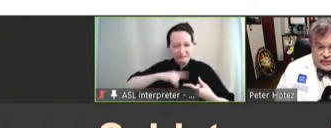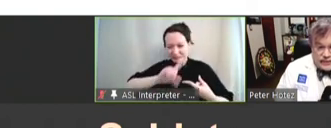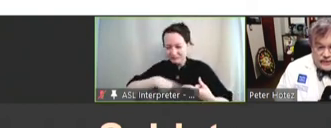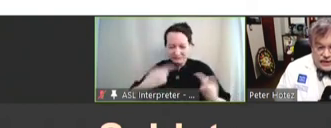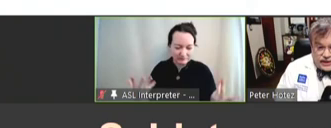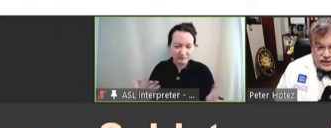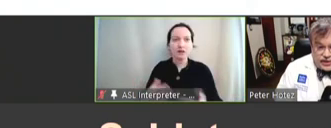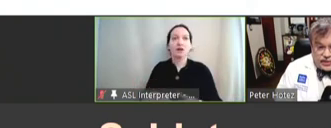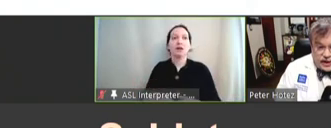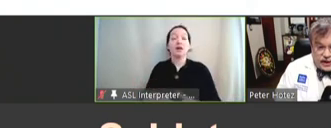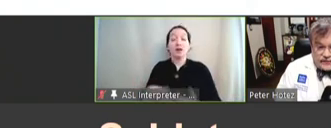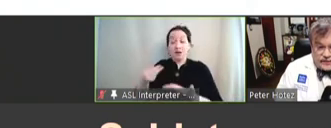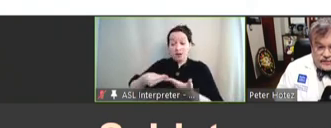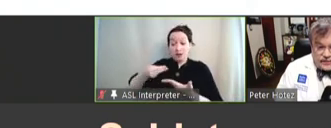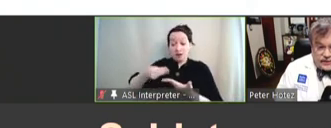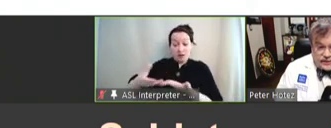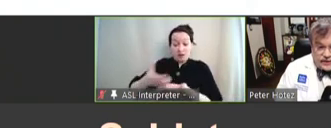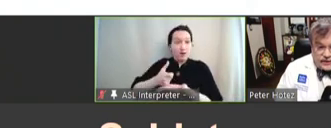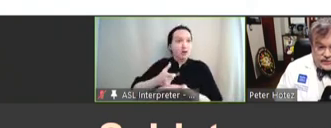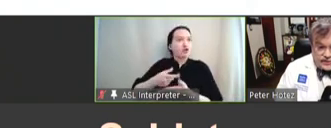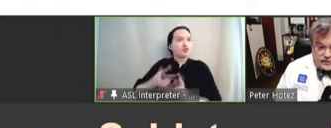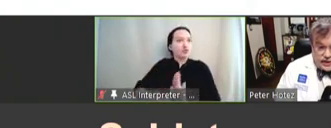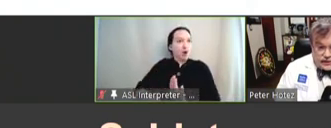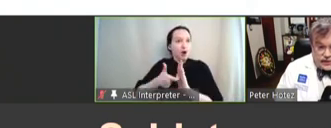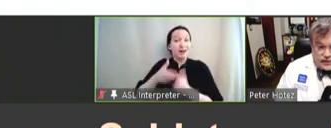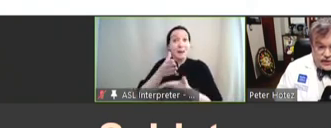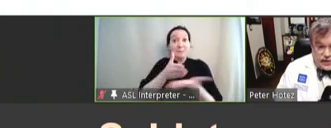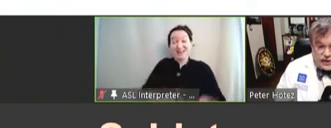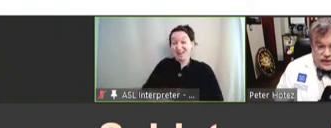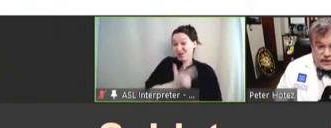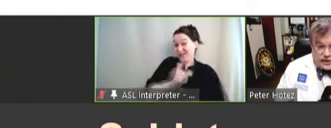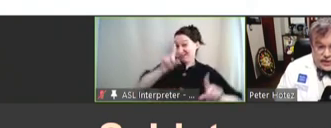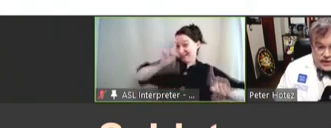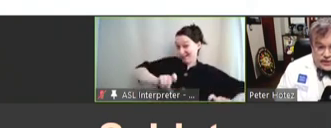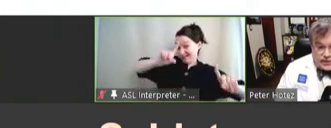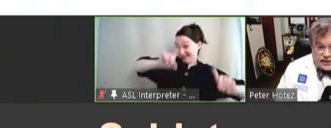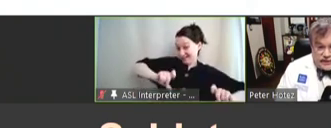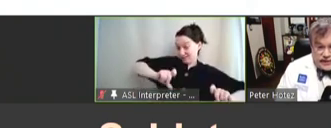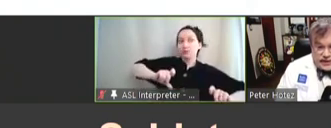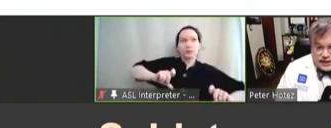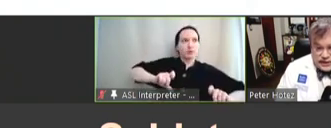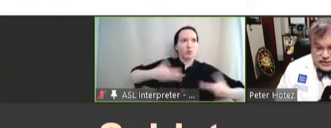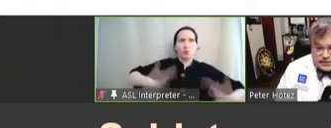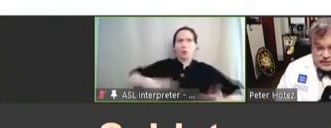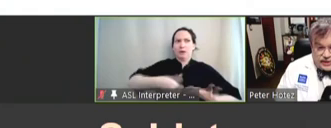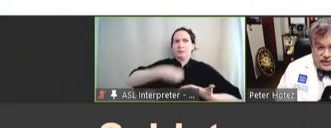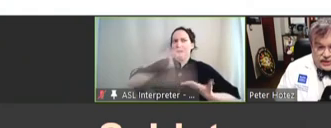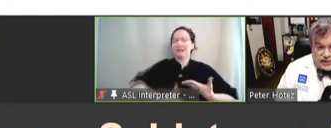the funding required for a pivotal Phase 3 trial is quite expensive. It's not hundreds of millions,